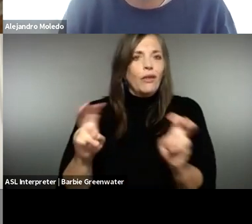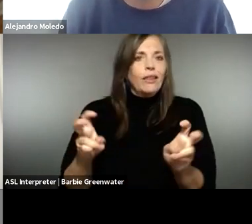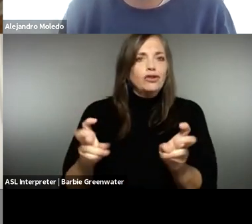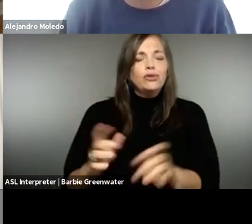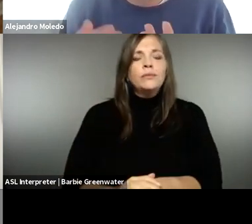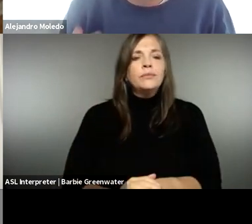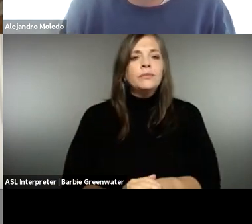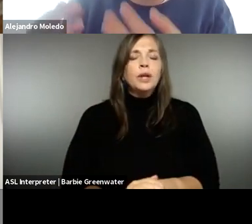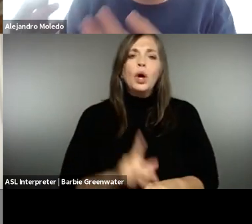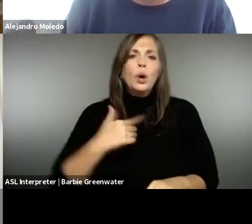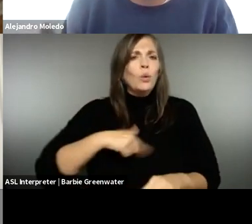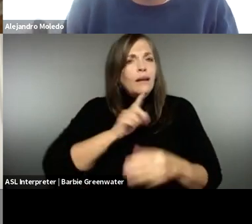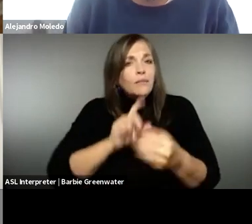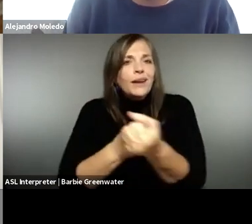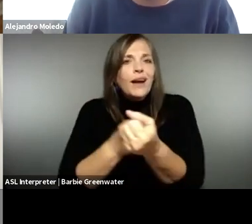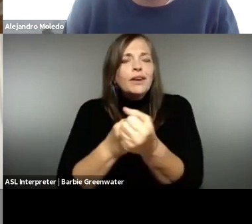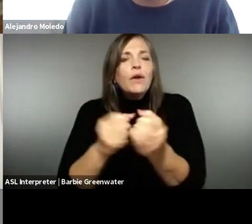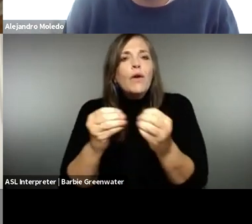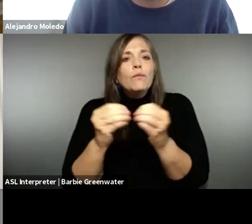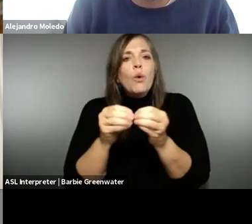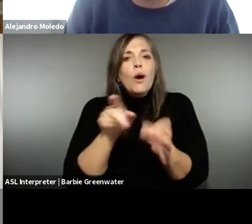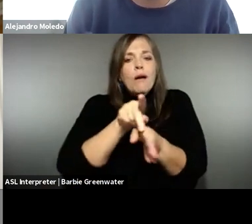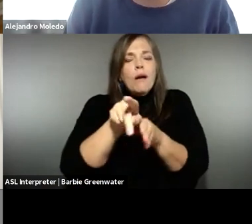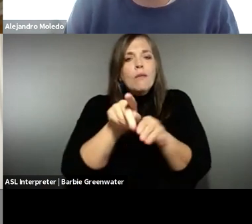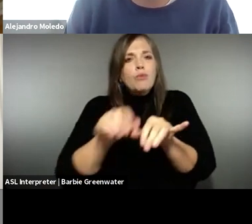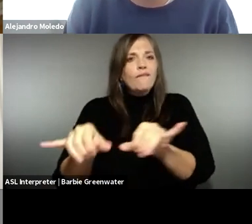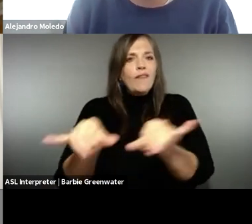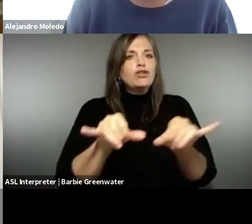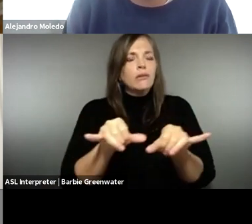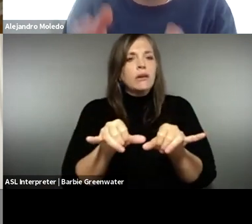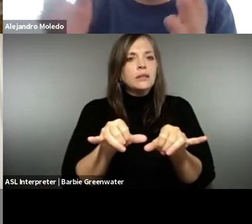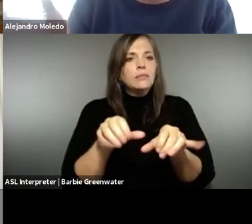mean, accessibility as we all know is a technical issue.